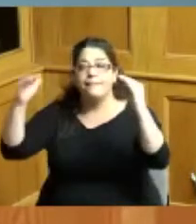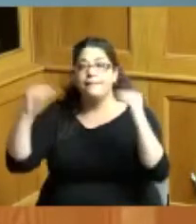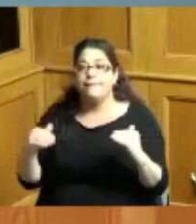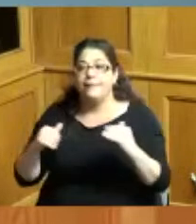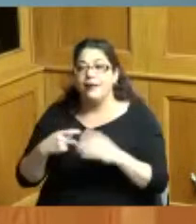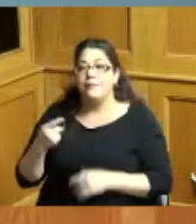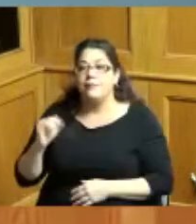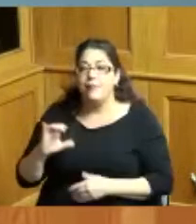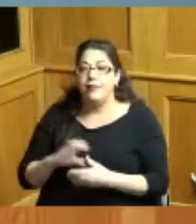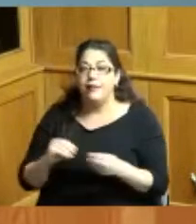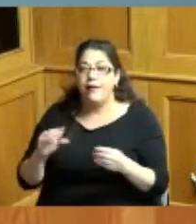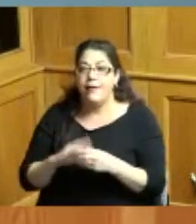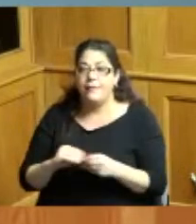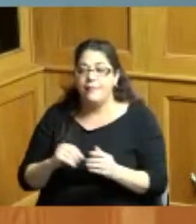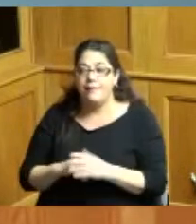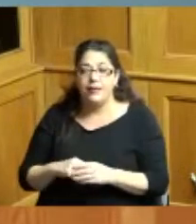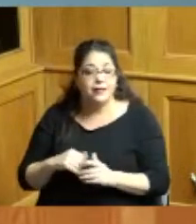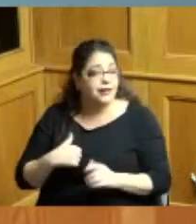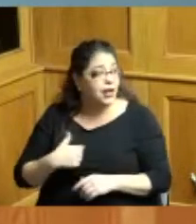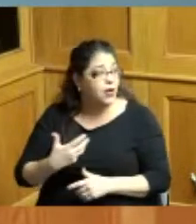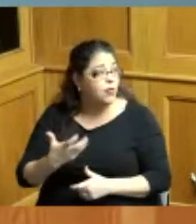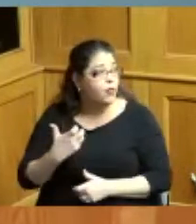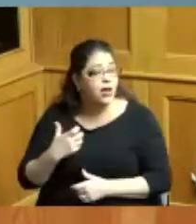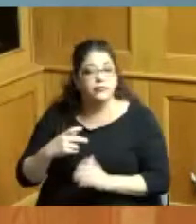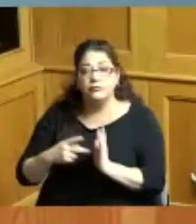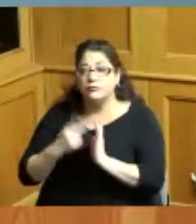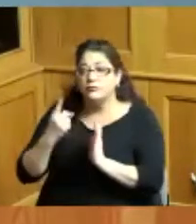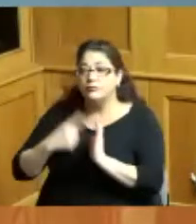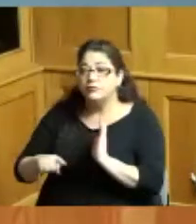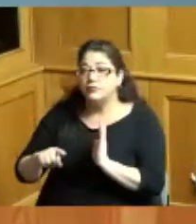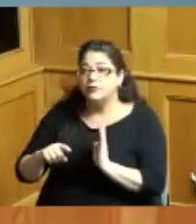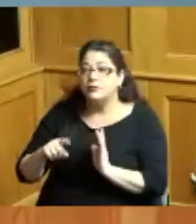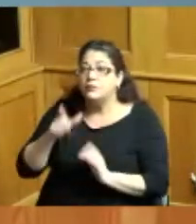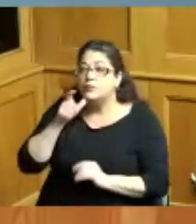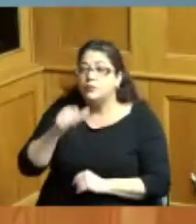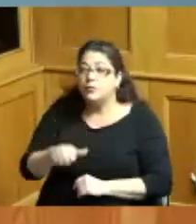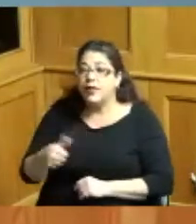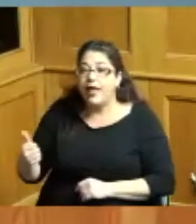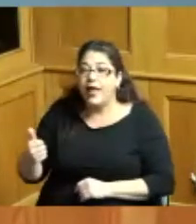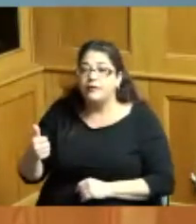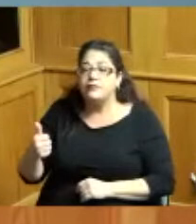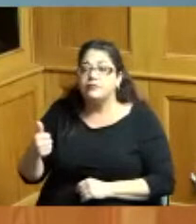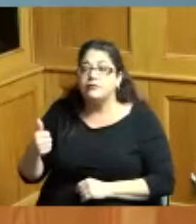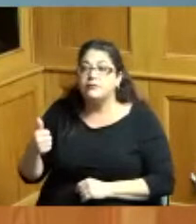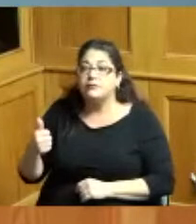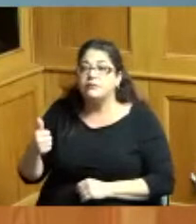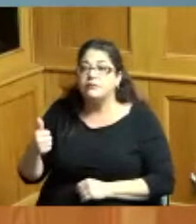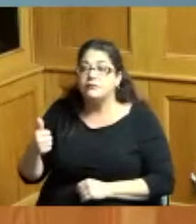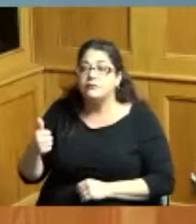comments and I just want to make sure nobody else wanted to make any comments about our honorees